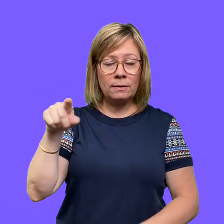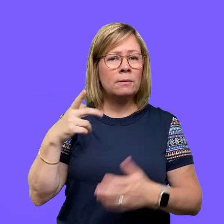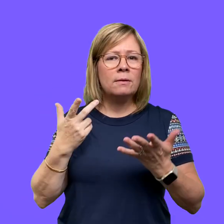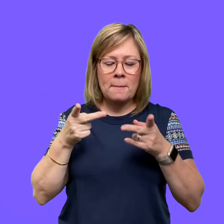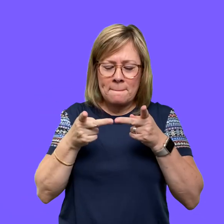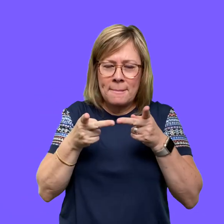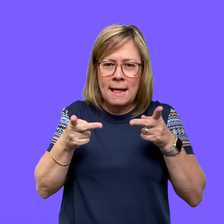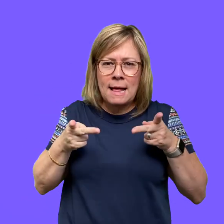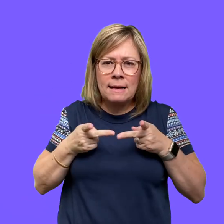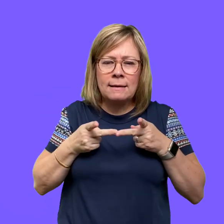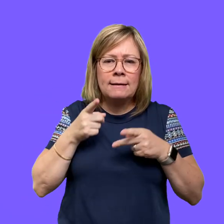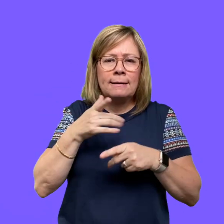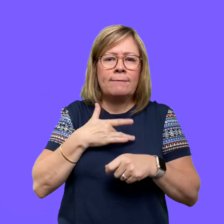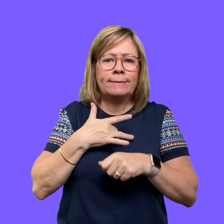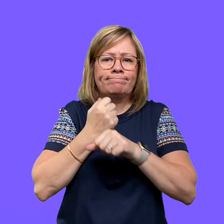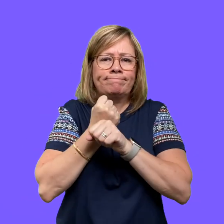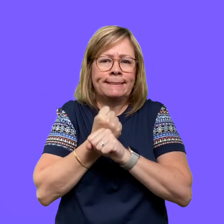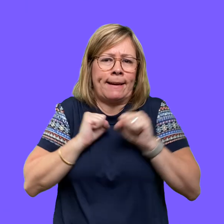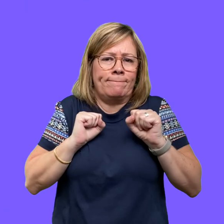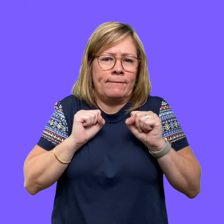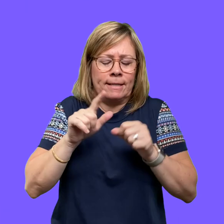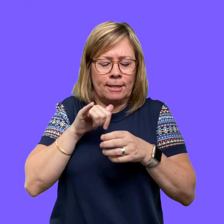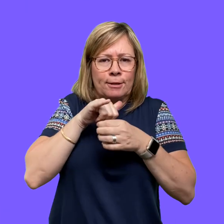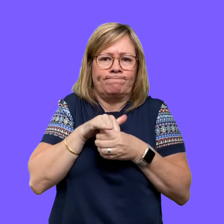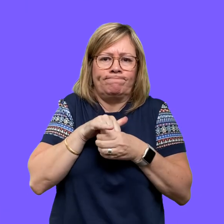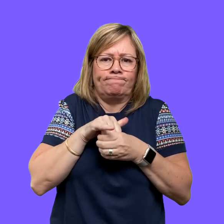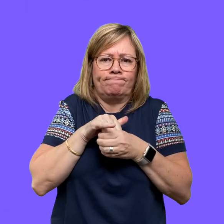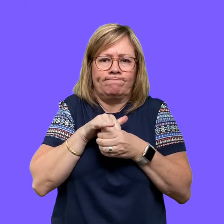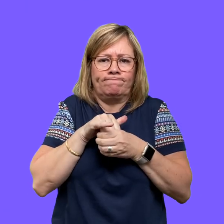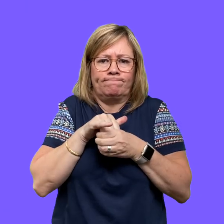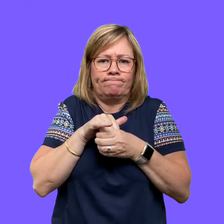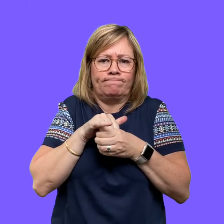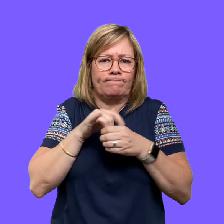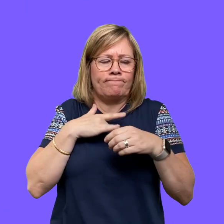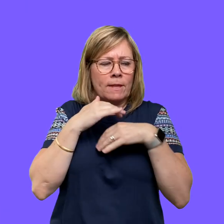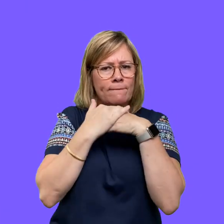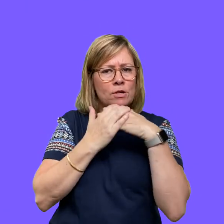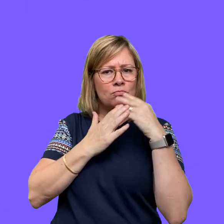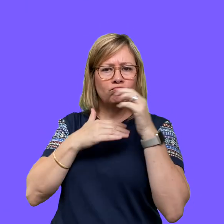This refers to a place in which you feel safe and secure to remain. It's